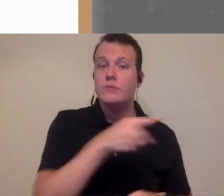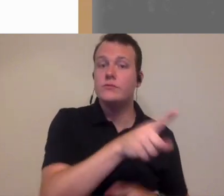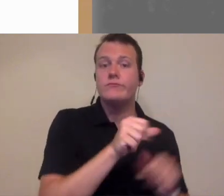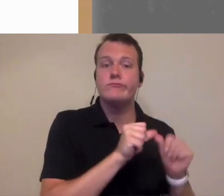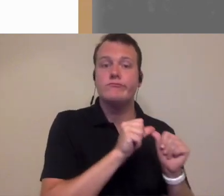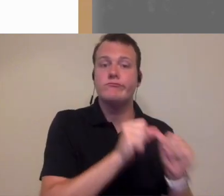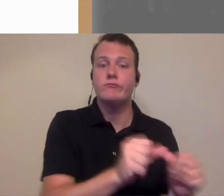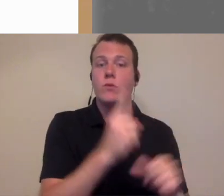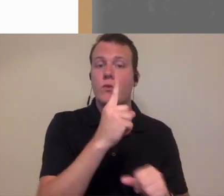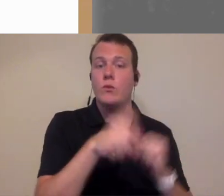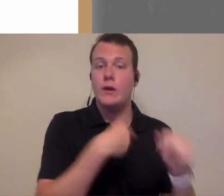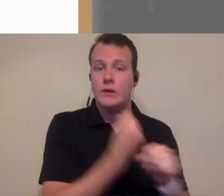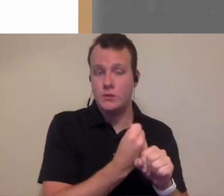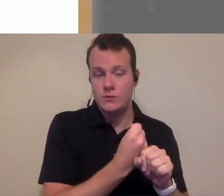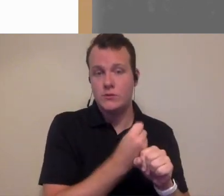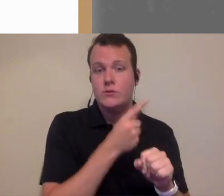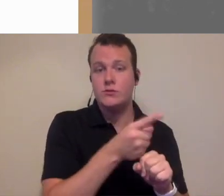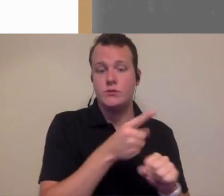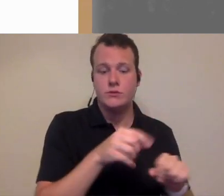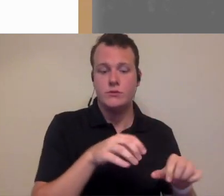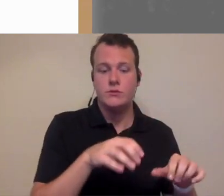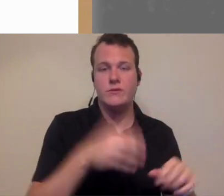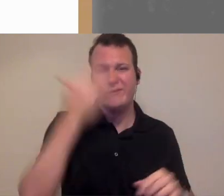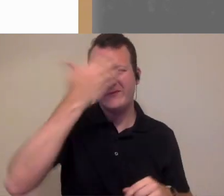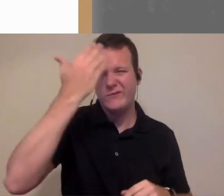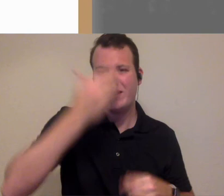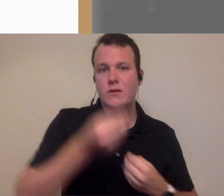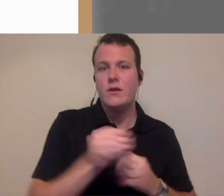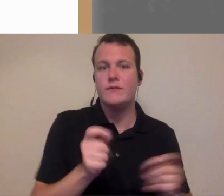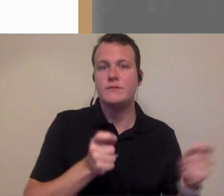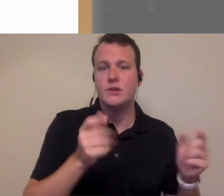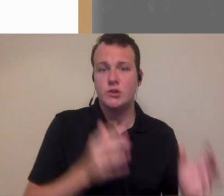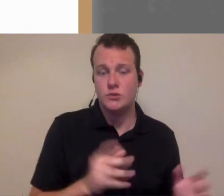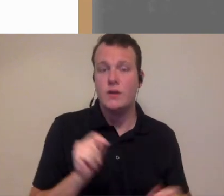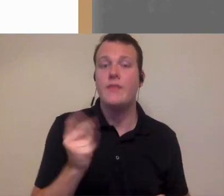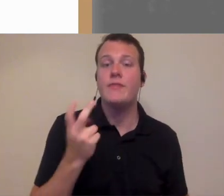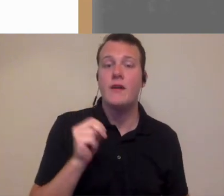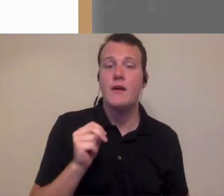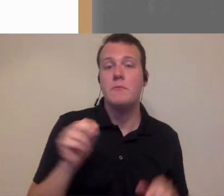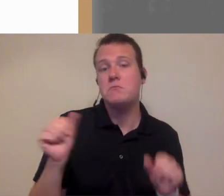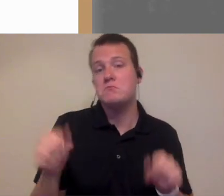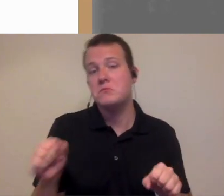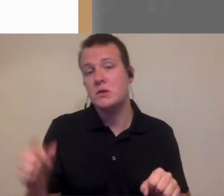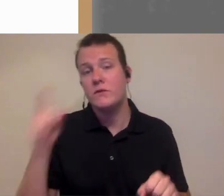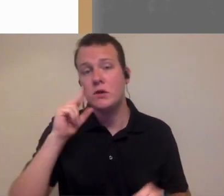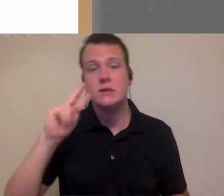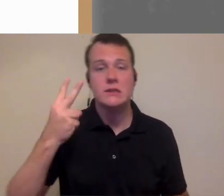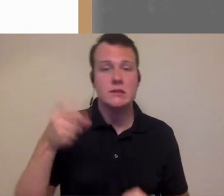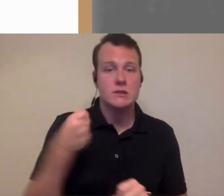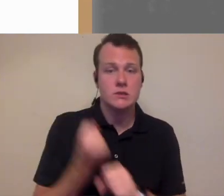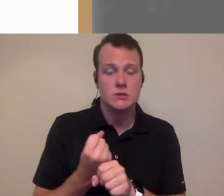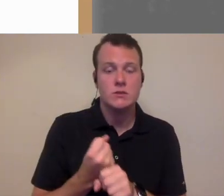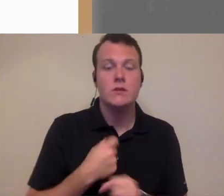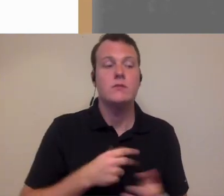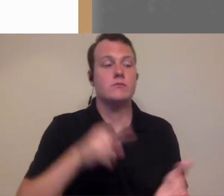was she was supposed to stay on for one year and kind of act as my my front office manager and then potentially you know there's an option for a second year